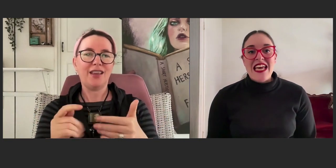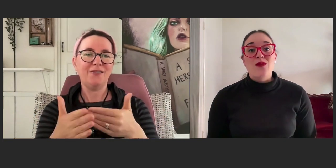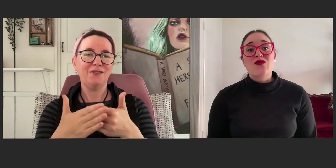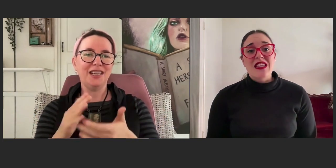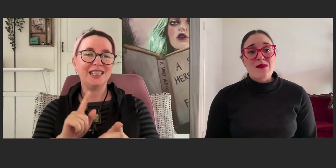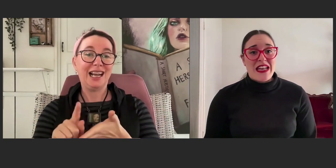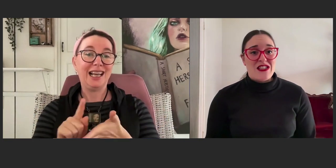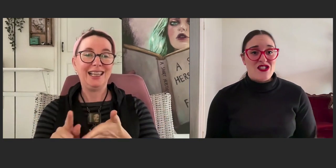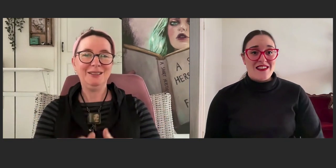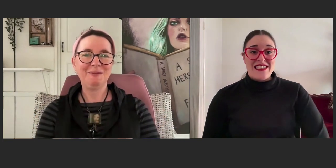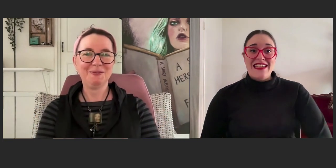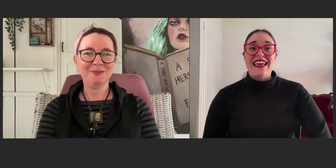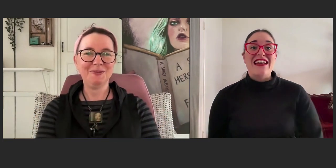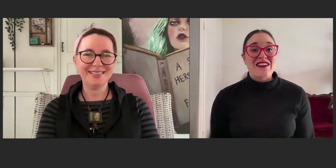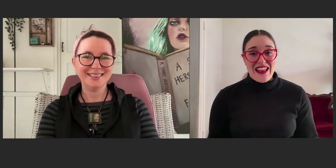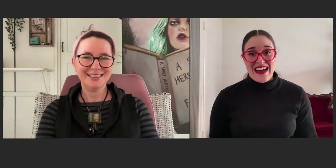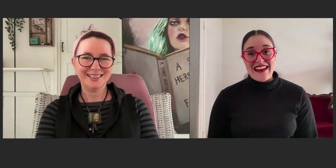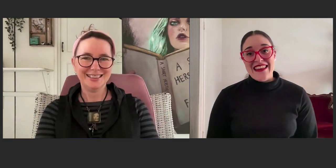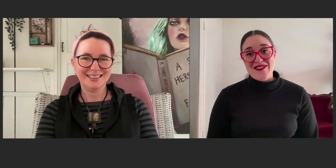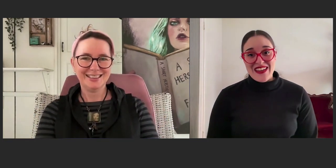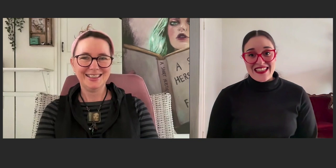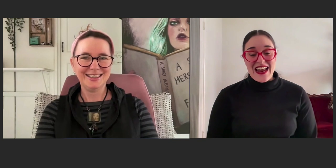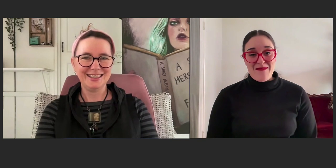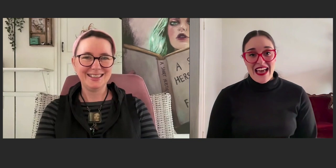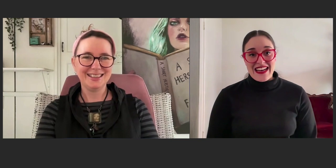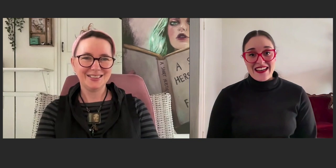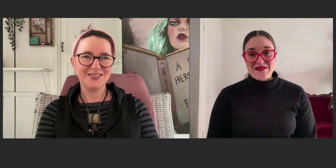It was really better to just get it all out and then fix it up later.